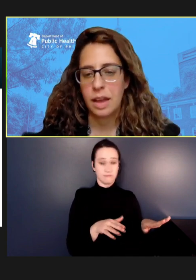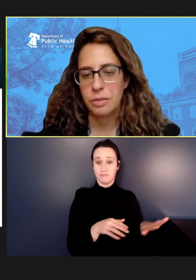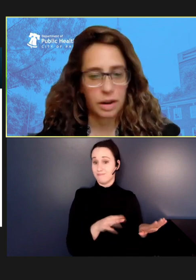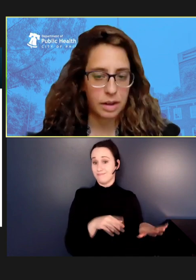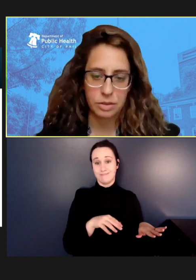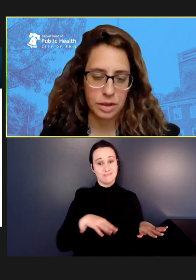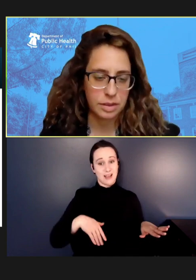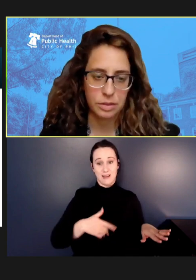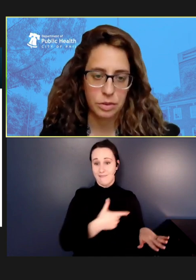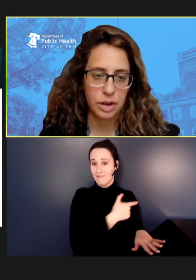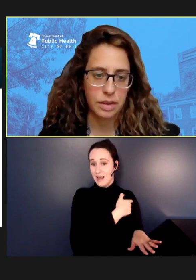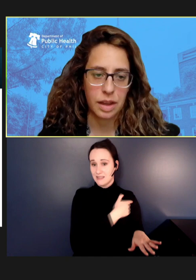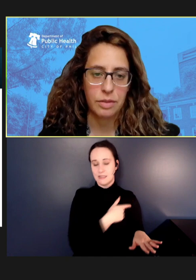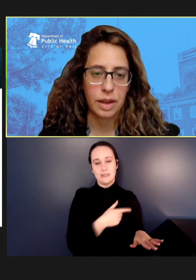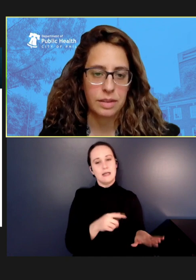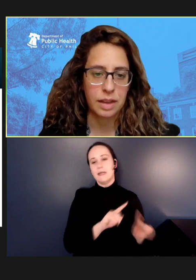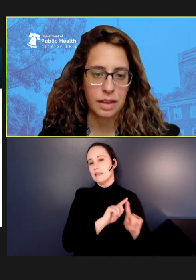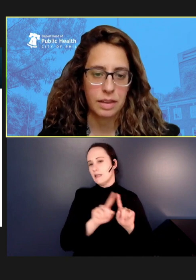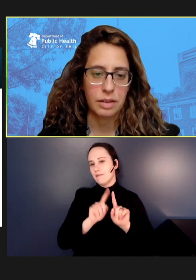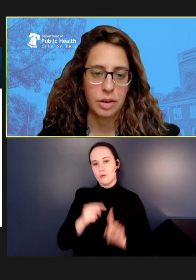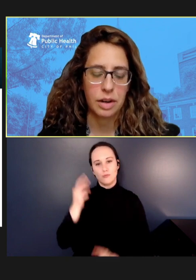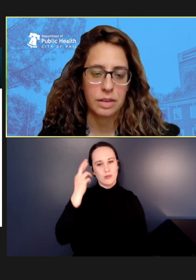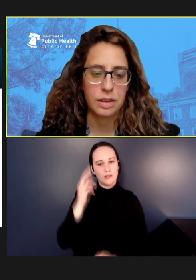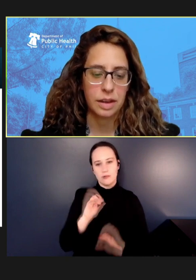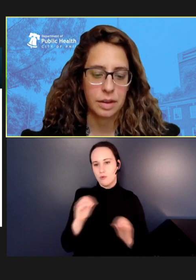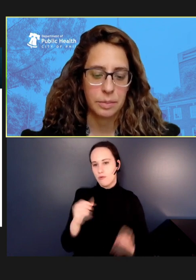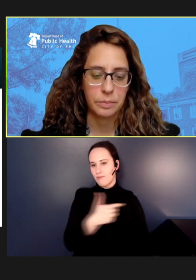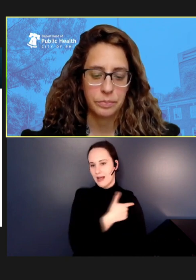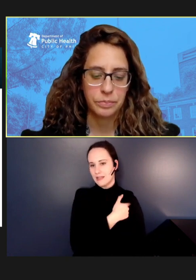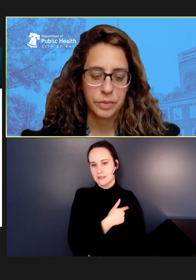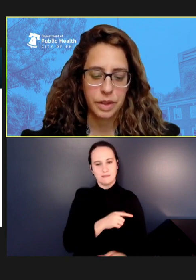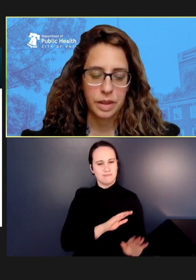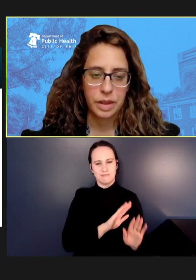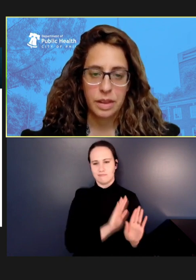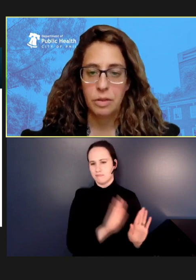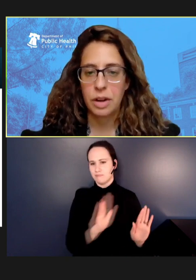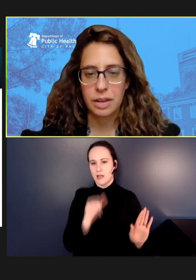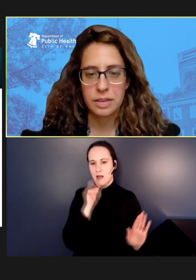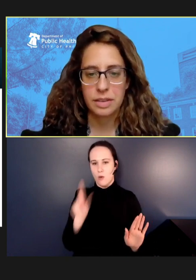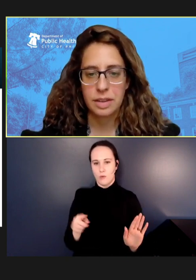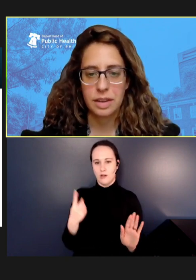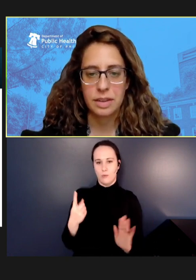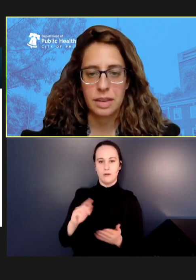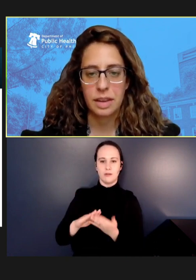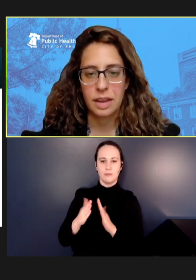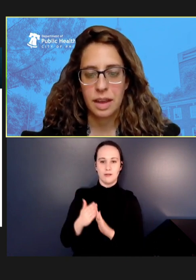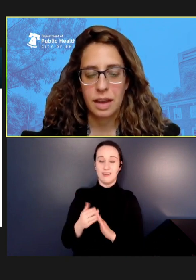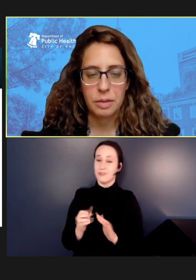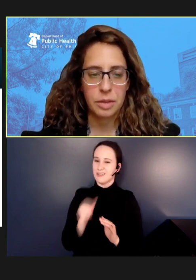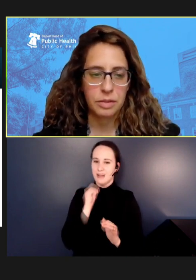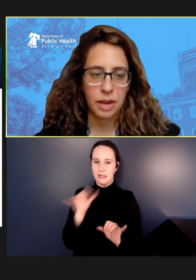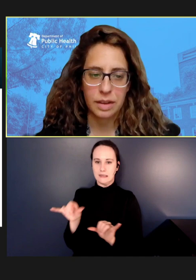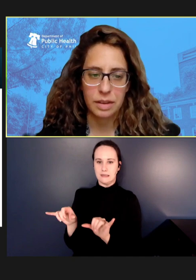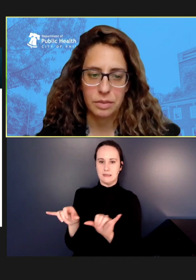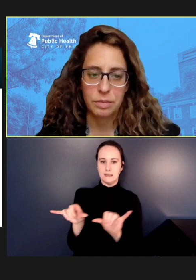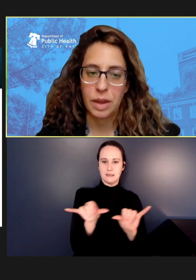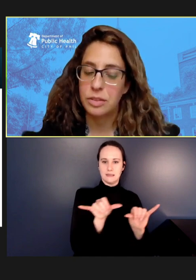had various reasons for not vaccinating. They weren't consistent. And in fact, I'll mention